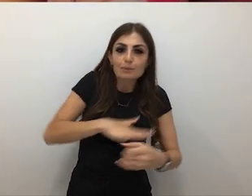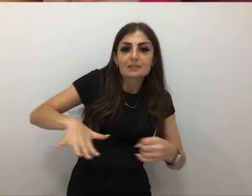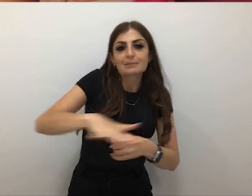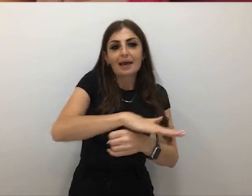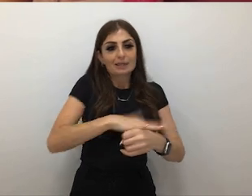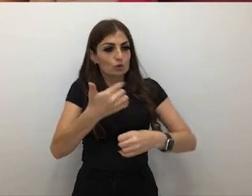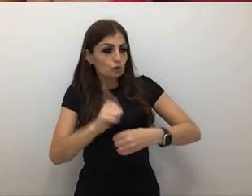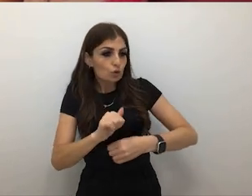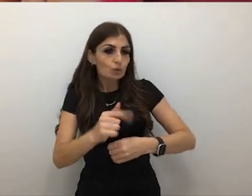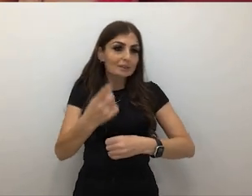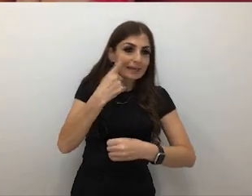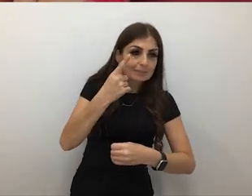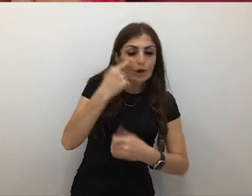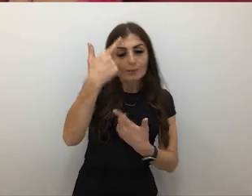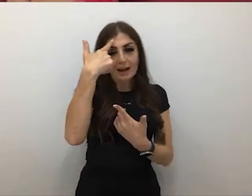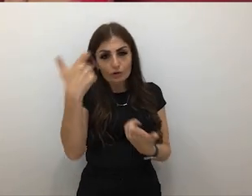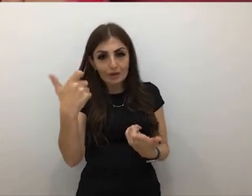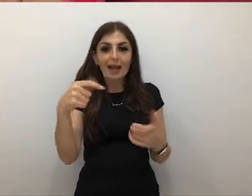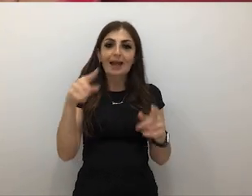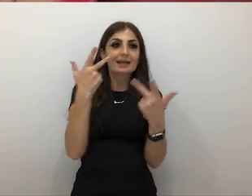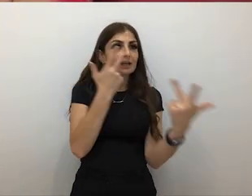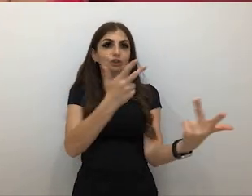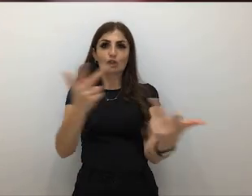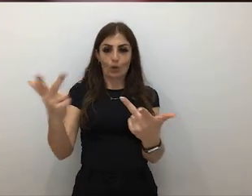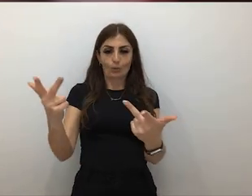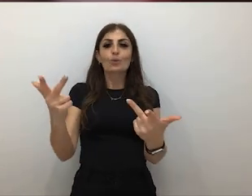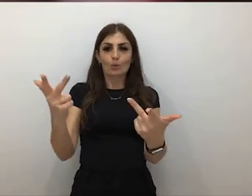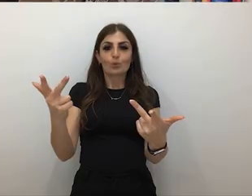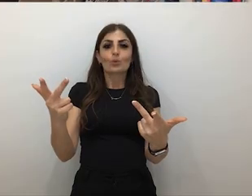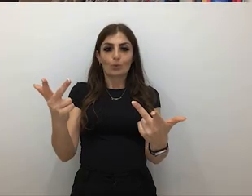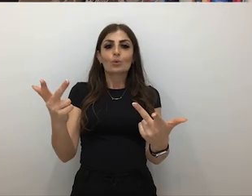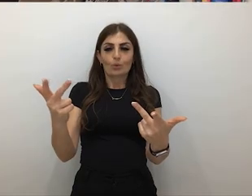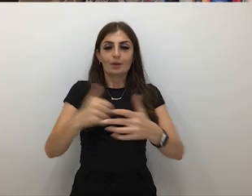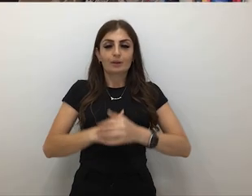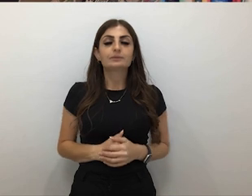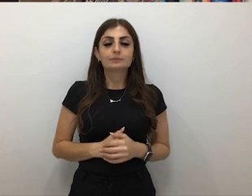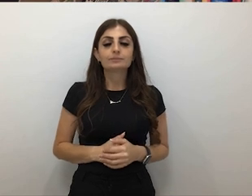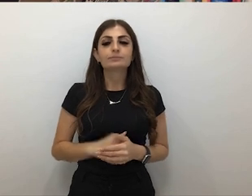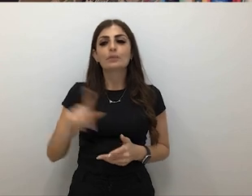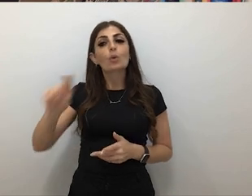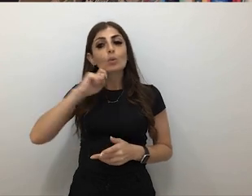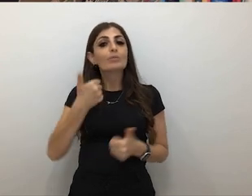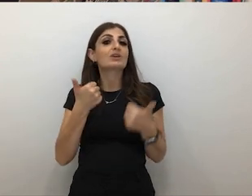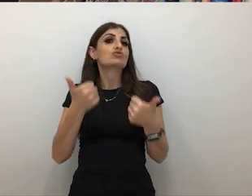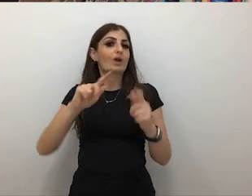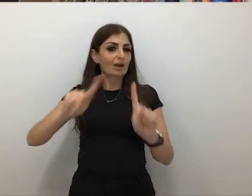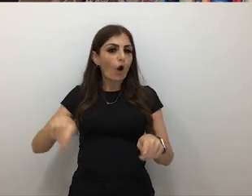and create this work and expose it to an audience. There will be a really great offering of artworks,